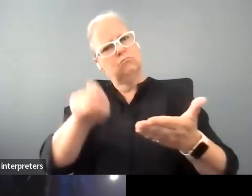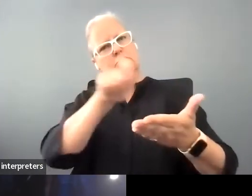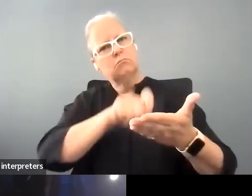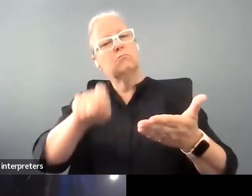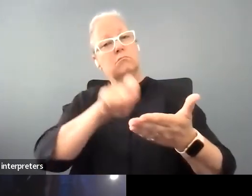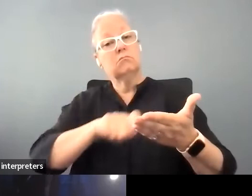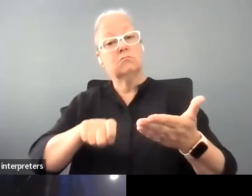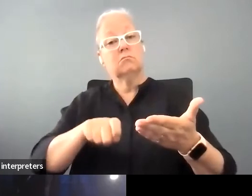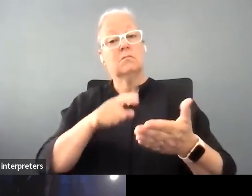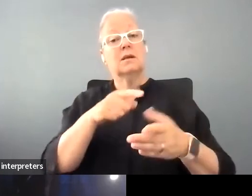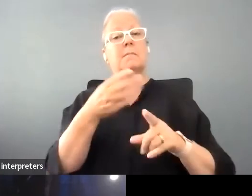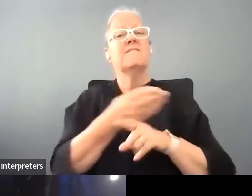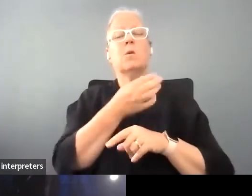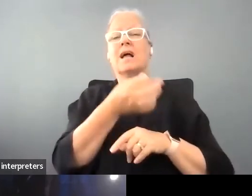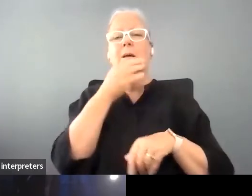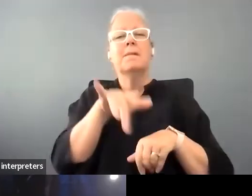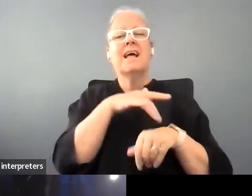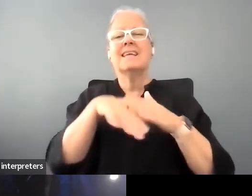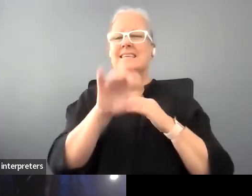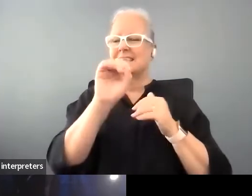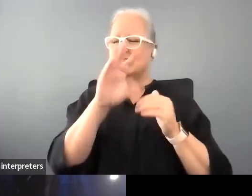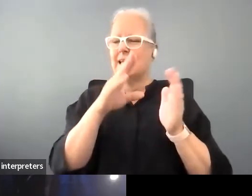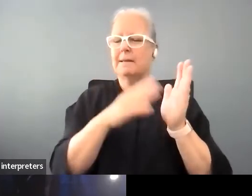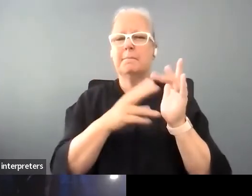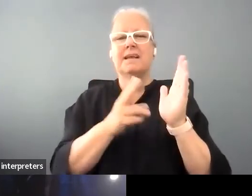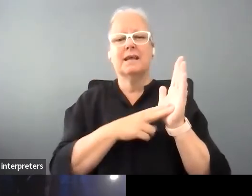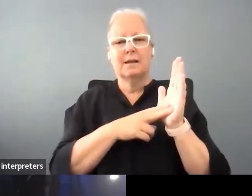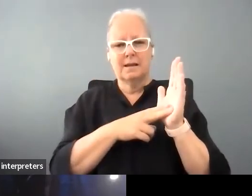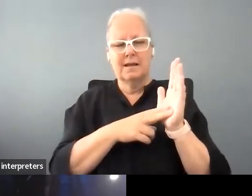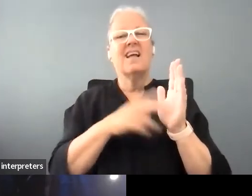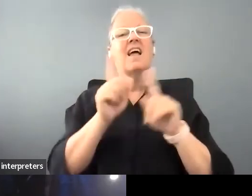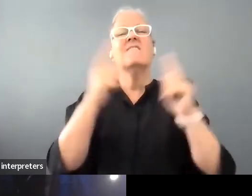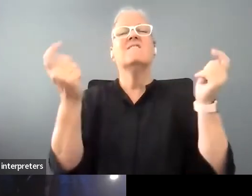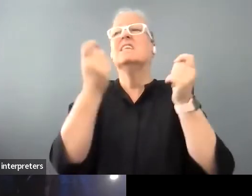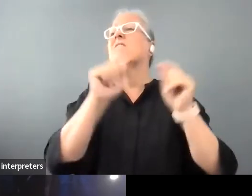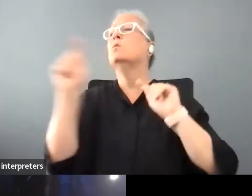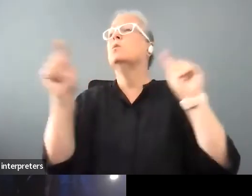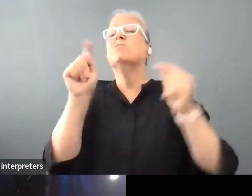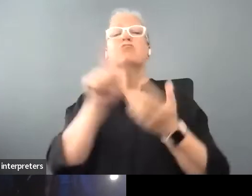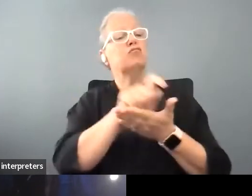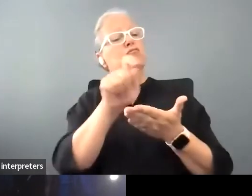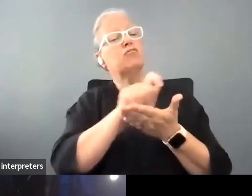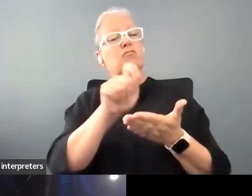a small play in the 10-minute play festivals that had been on but she was writing a novel and